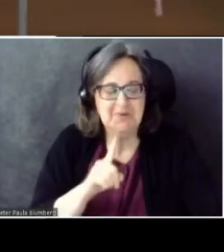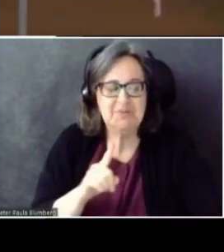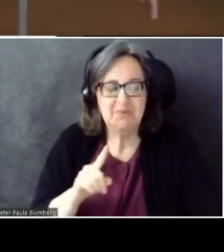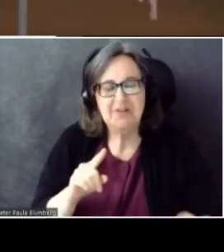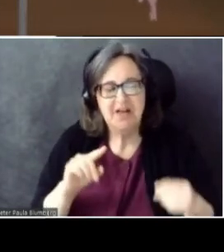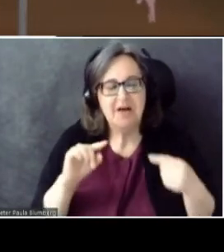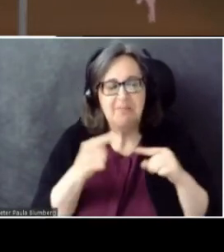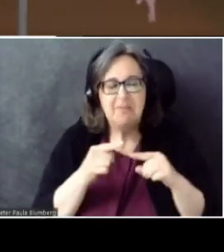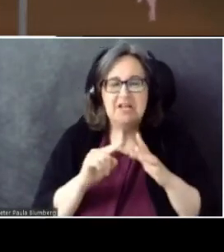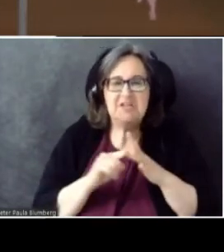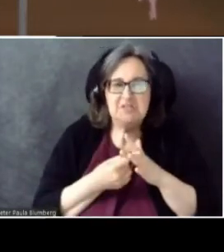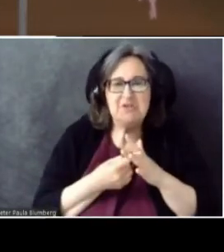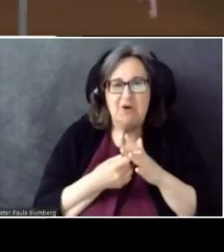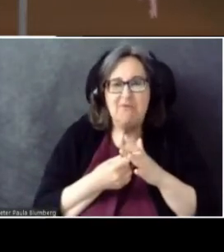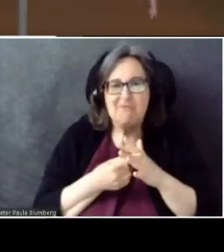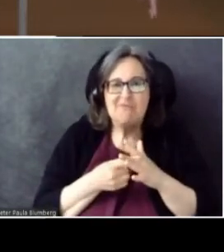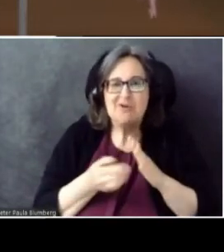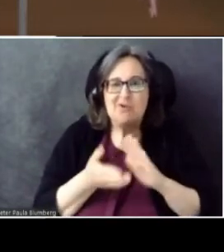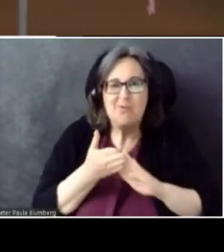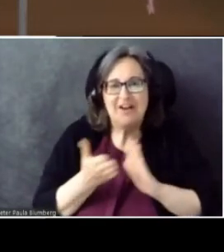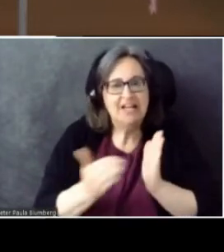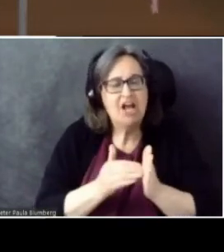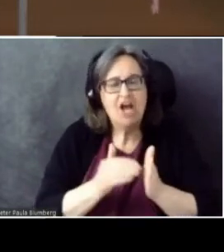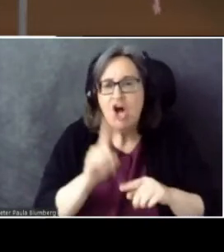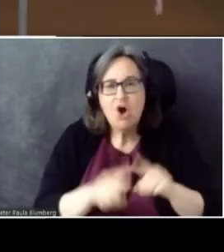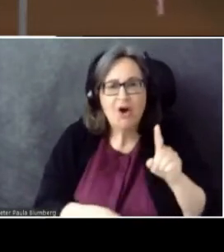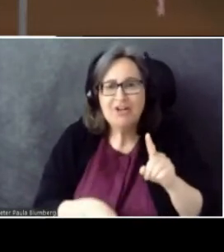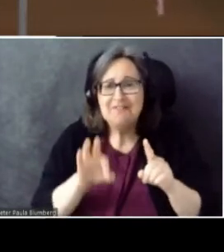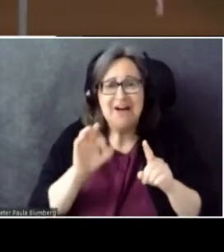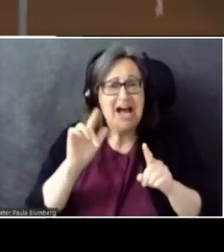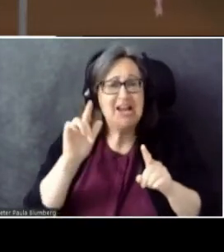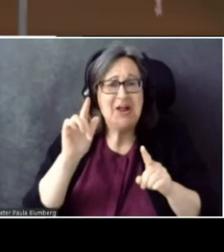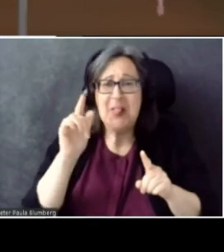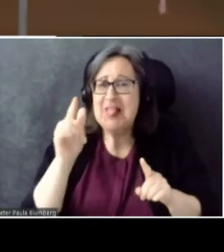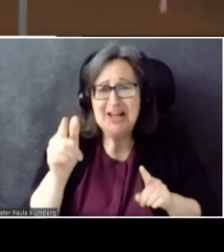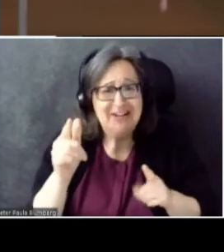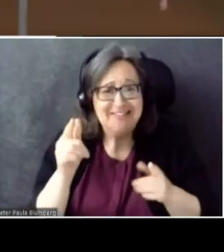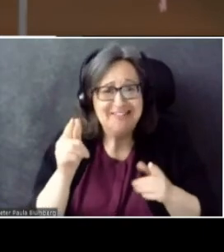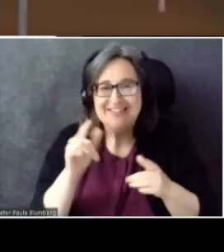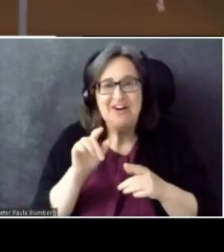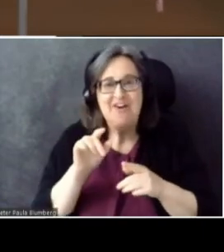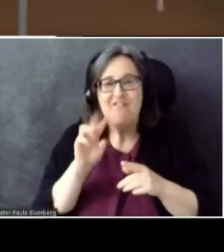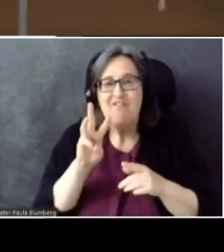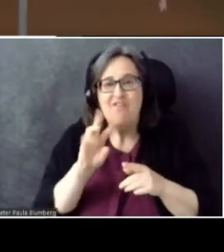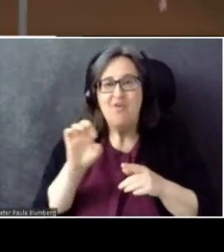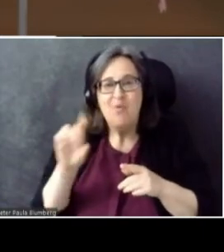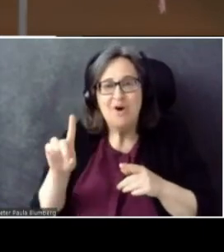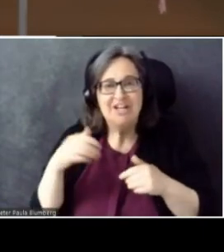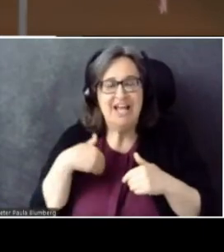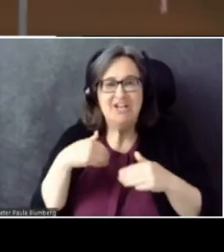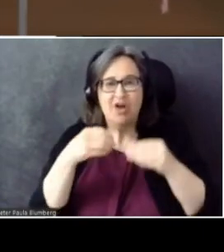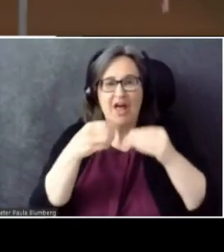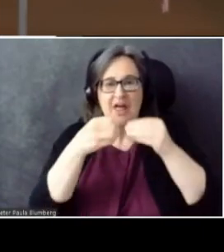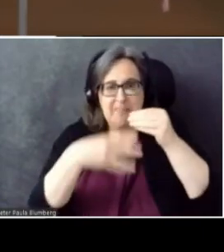And I couldn't find later versions of Word that had the menus within menus within menus.